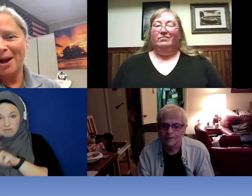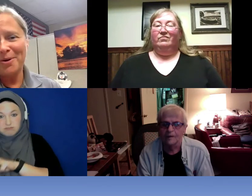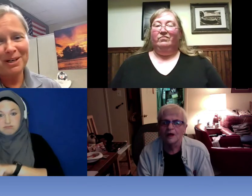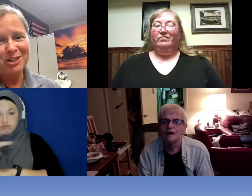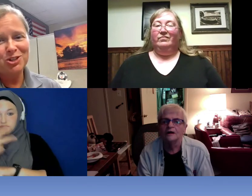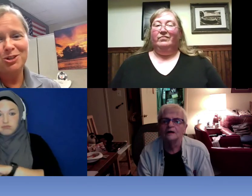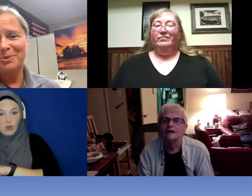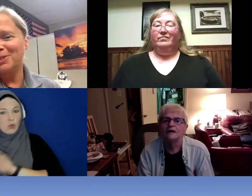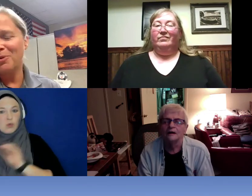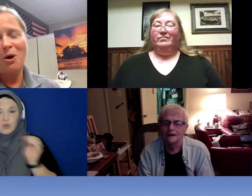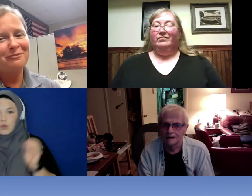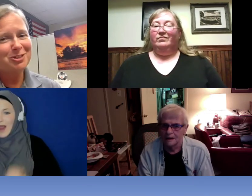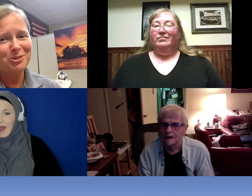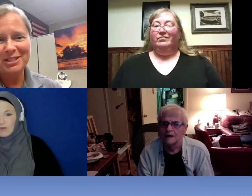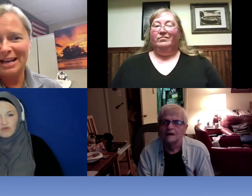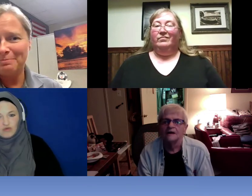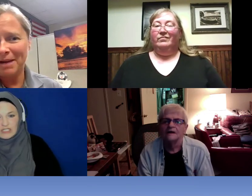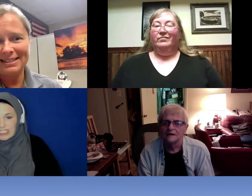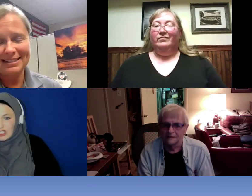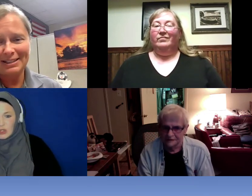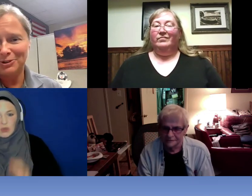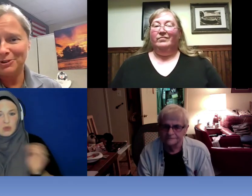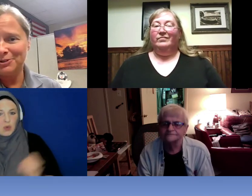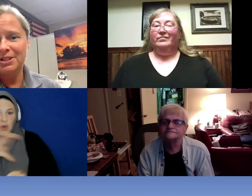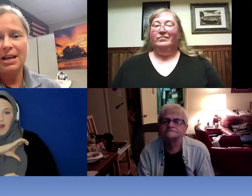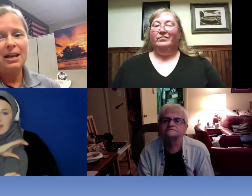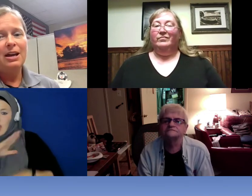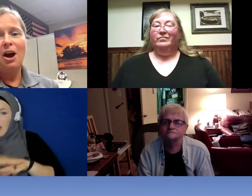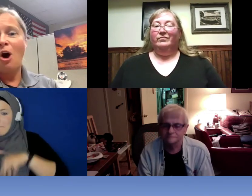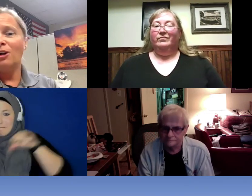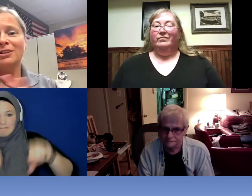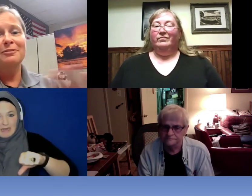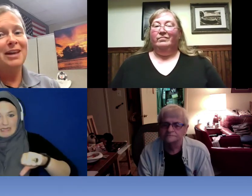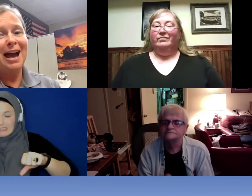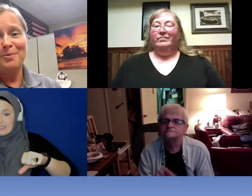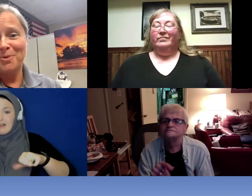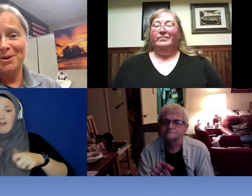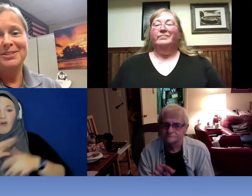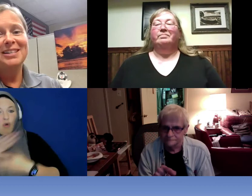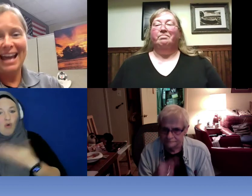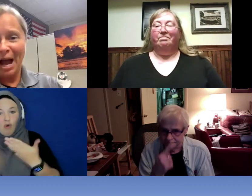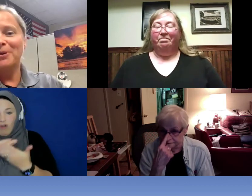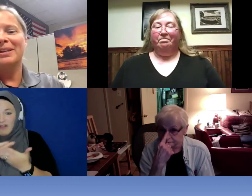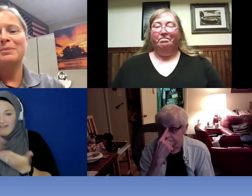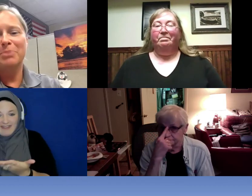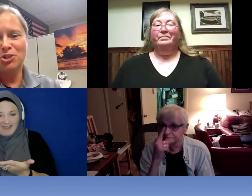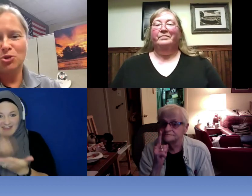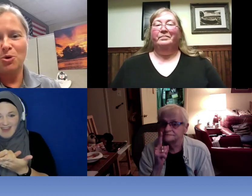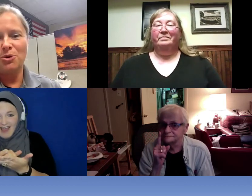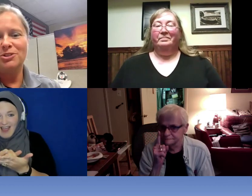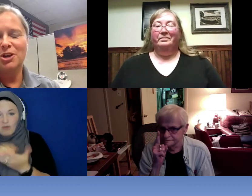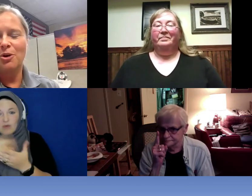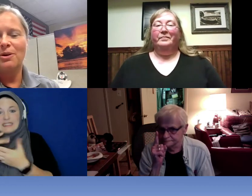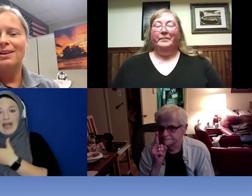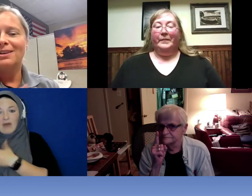outreach there was no officers on bicycles , all of that was out in patrol. So,